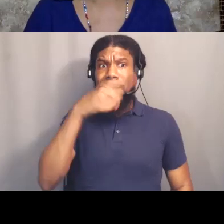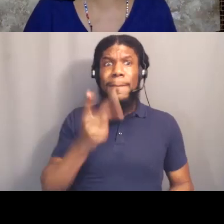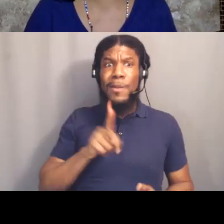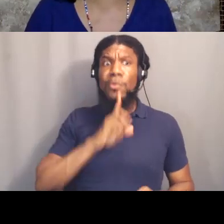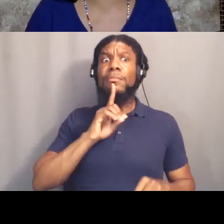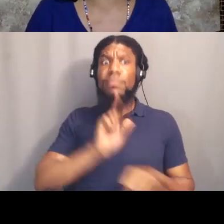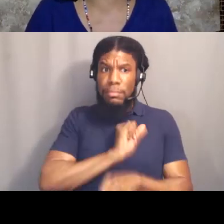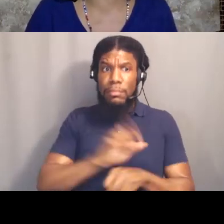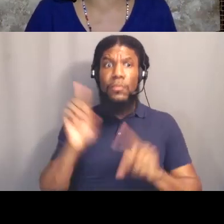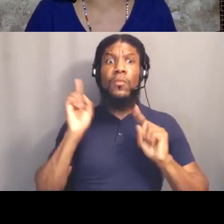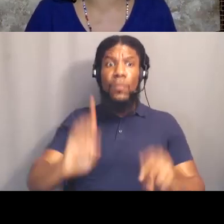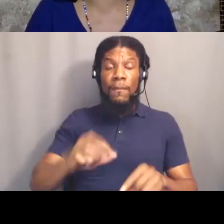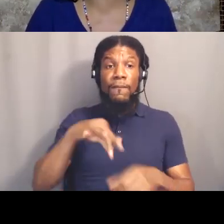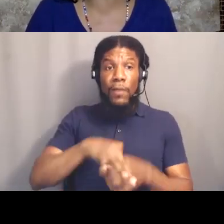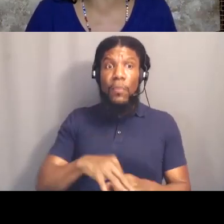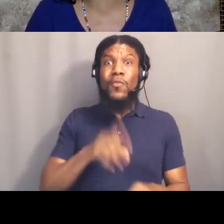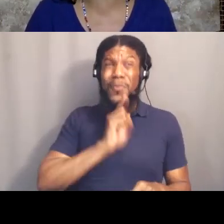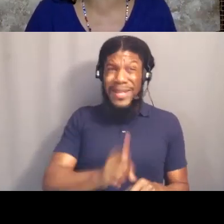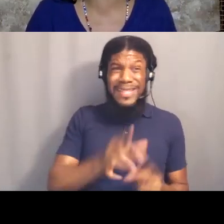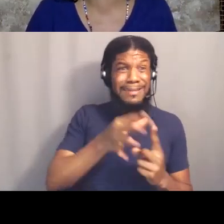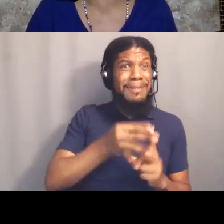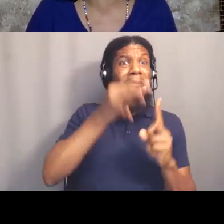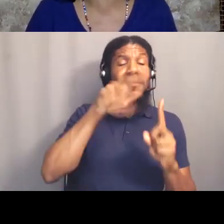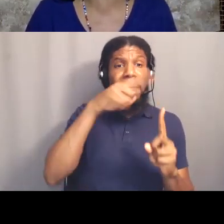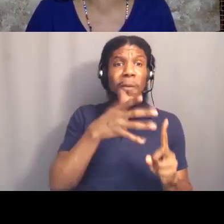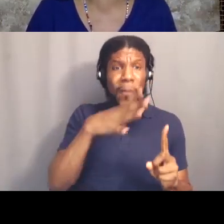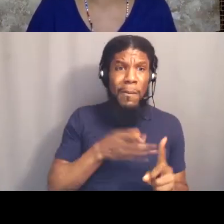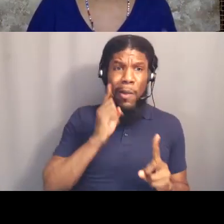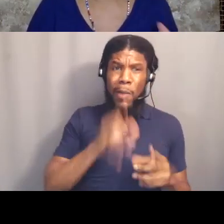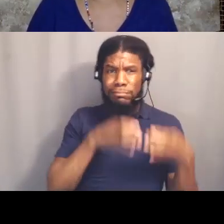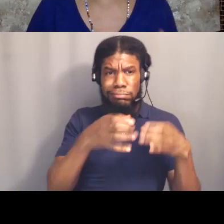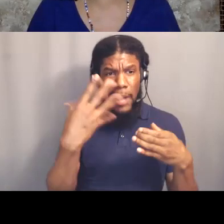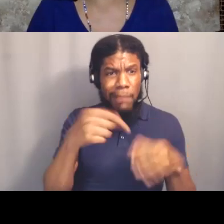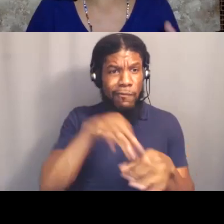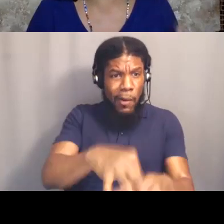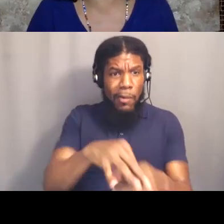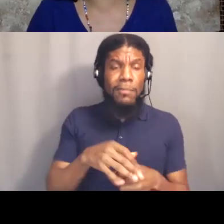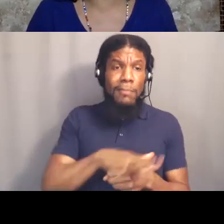We will vote in any election, special elections, local elections, Black women vote